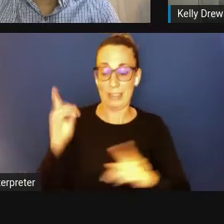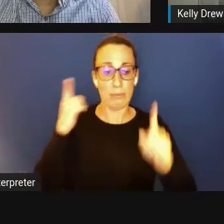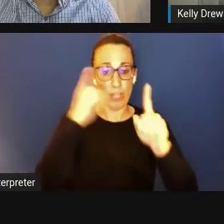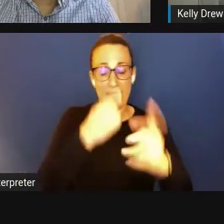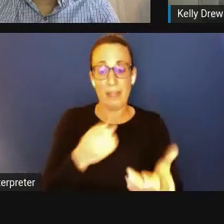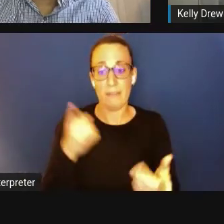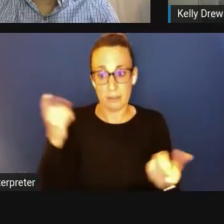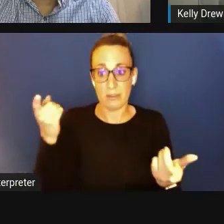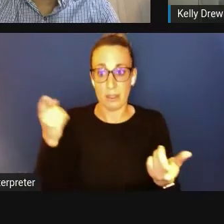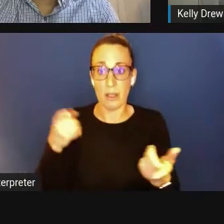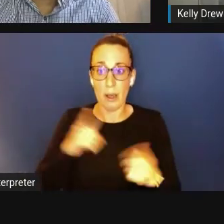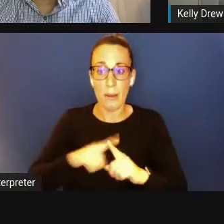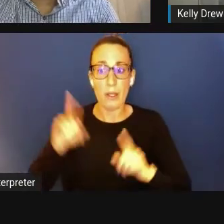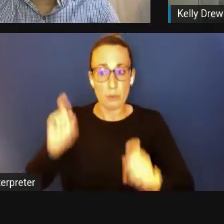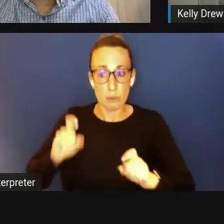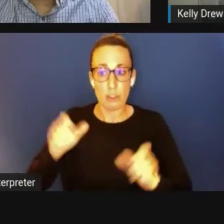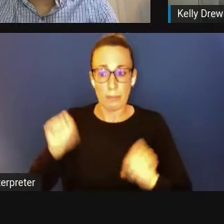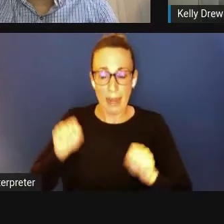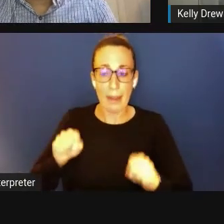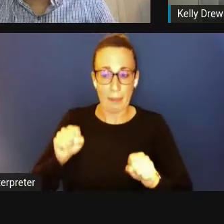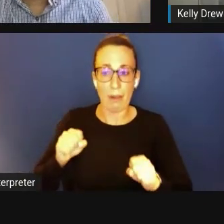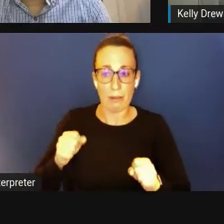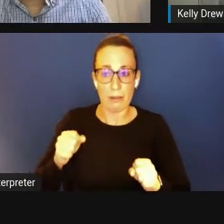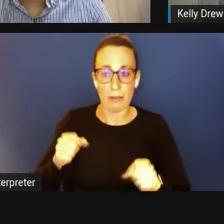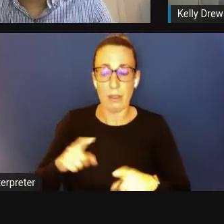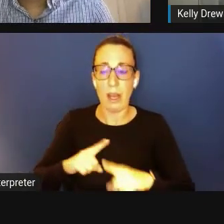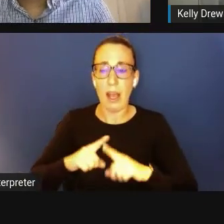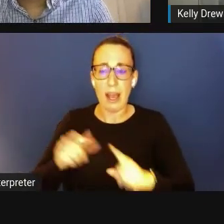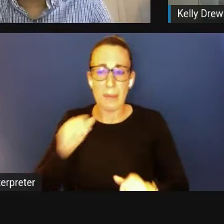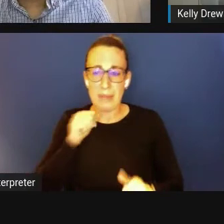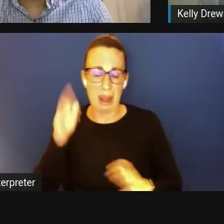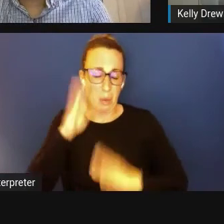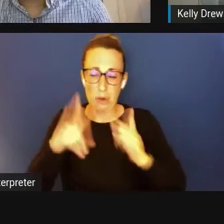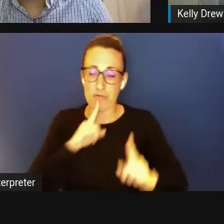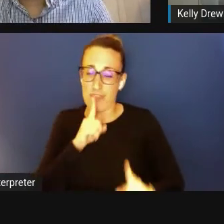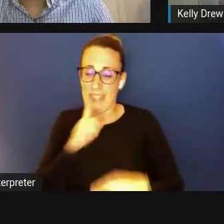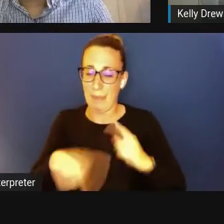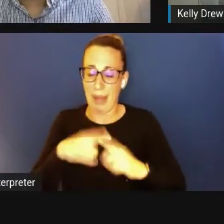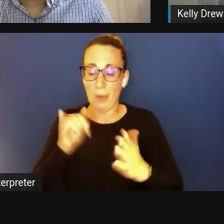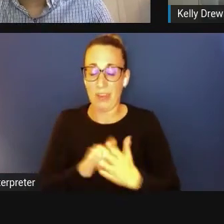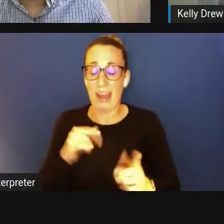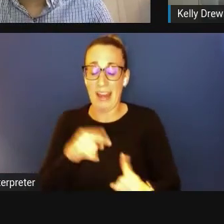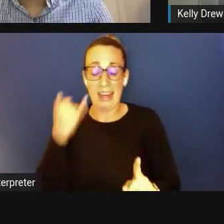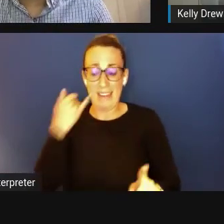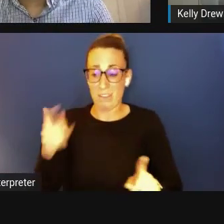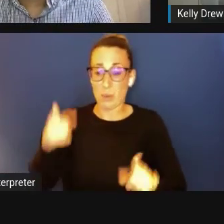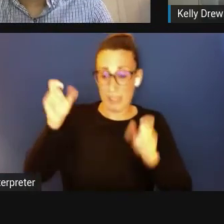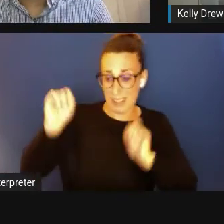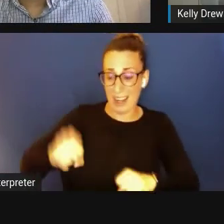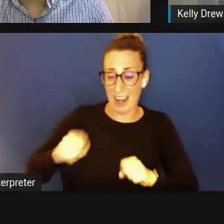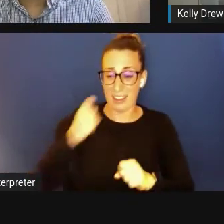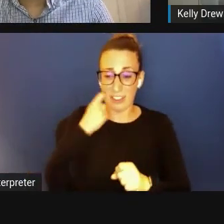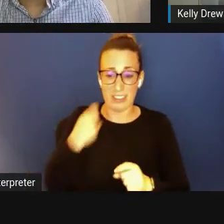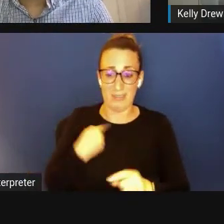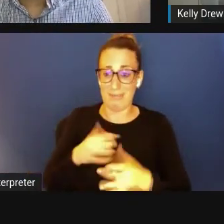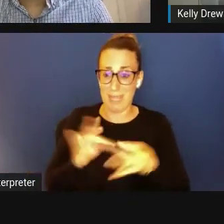I'm not as worried about that one. If we arrive there, I think we can course-correct, but I think we're a long way from that.